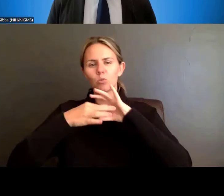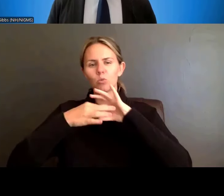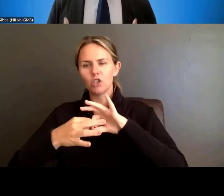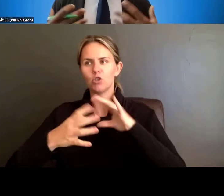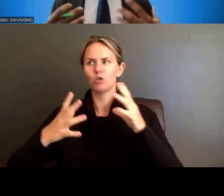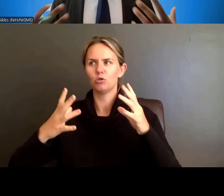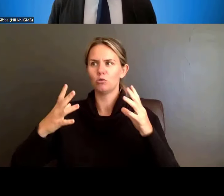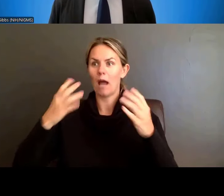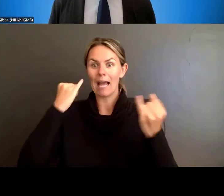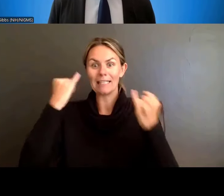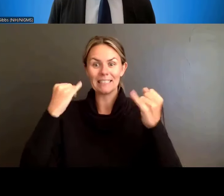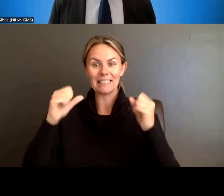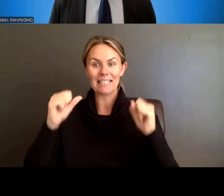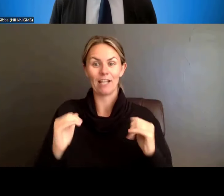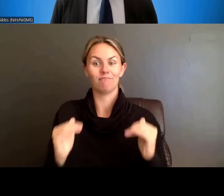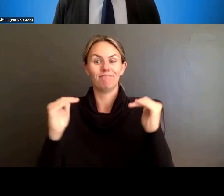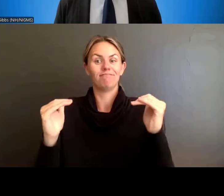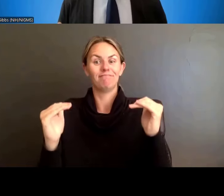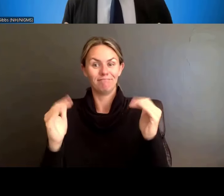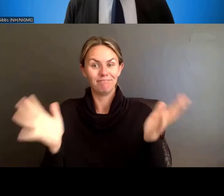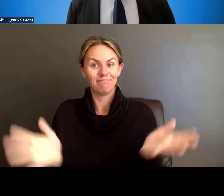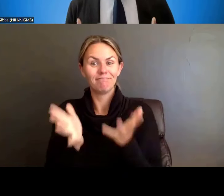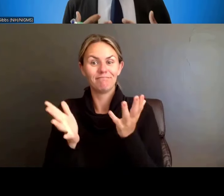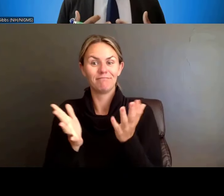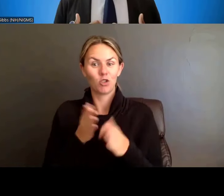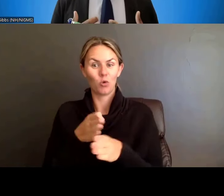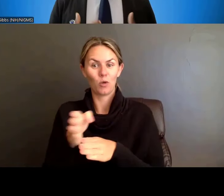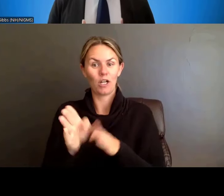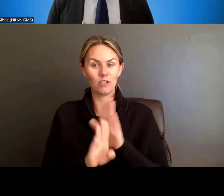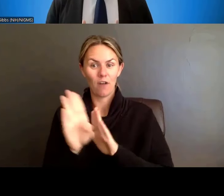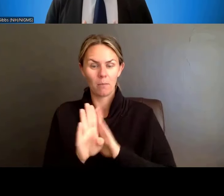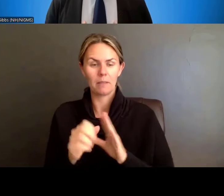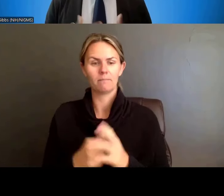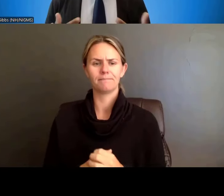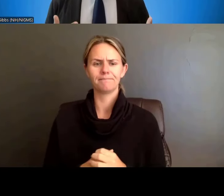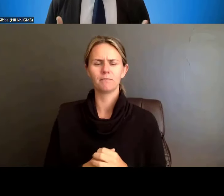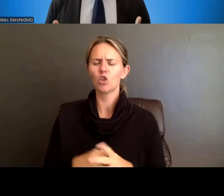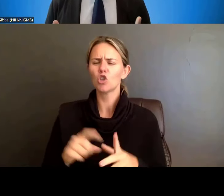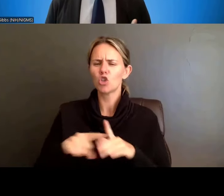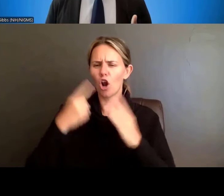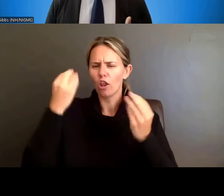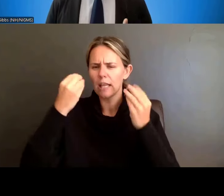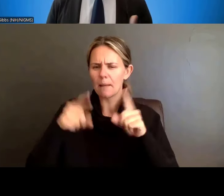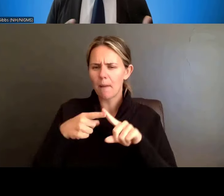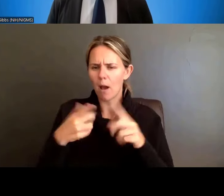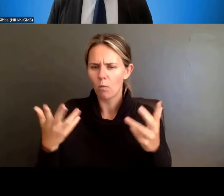Here are things you might think about, for example: How are they going to be trained for careers in the biomedical research workforce?